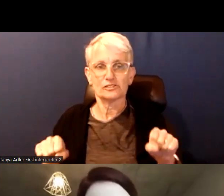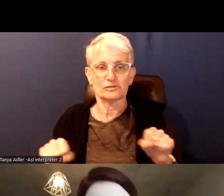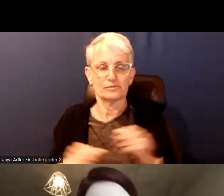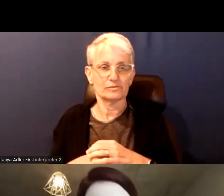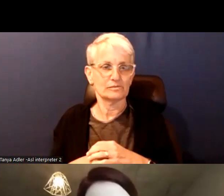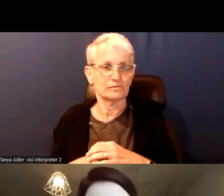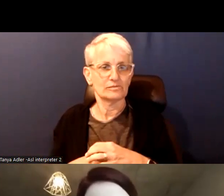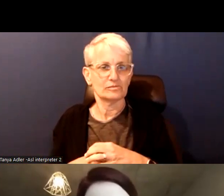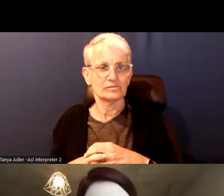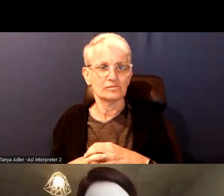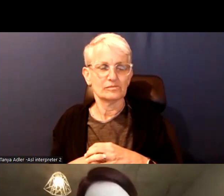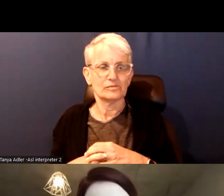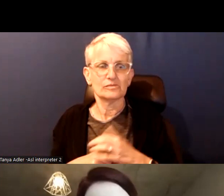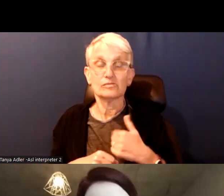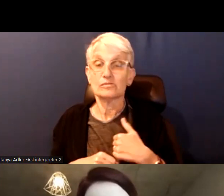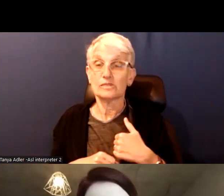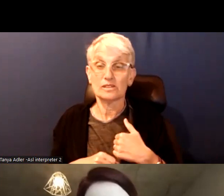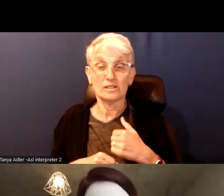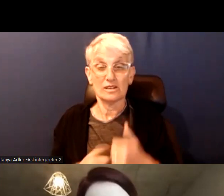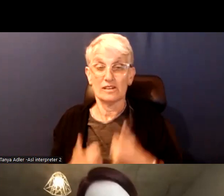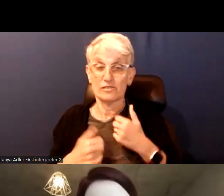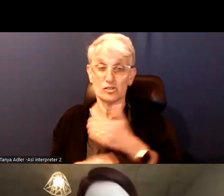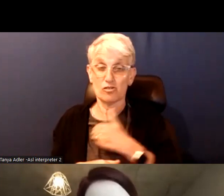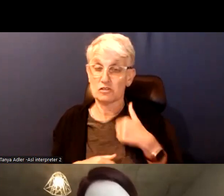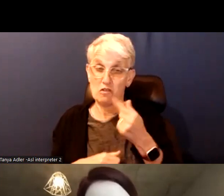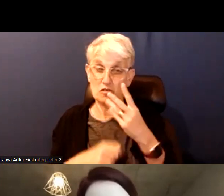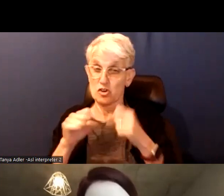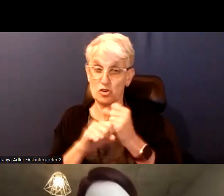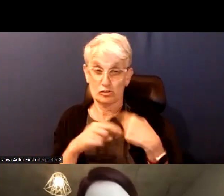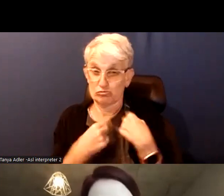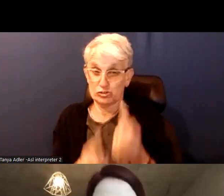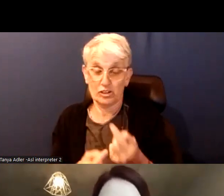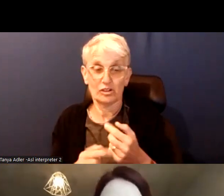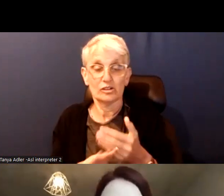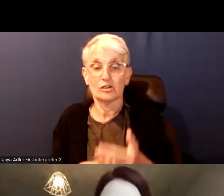And promoted the creation of self welcoming spaces within the settlement and integration sector.